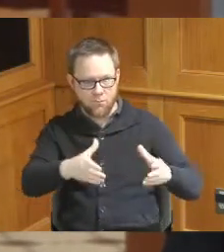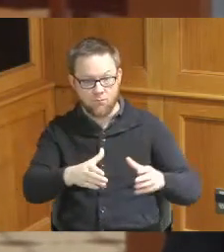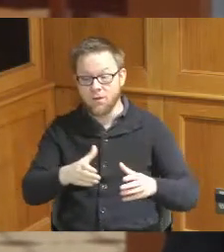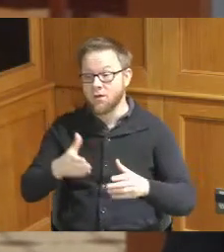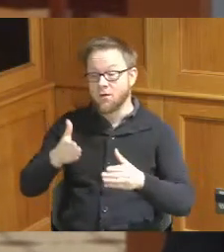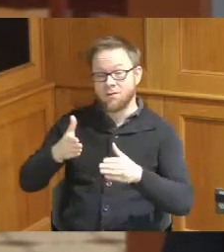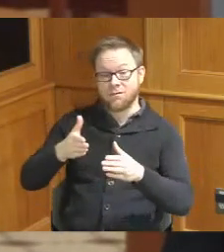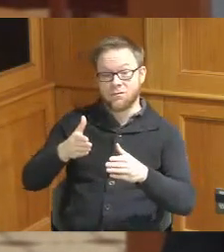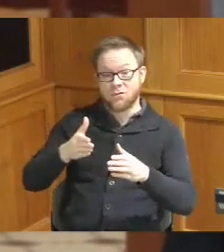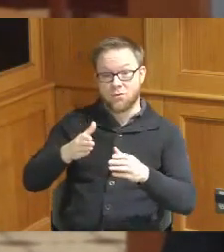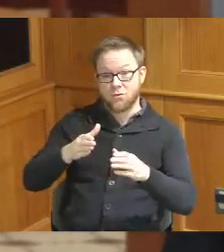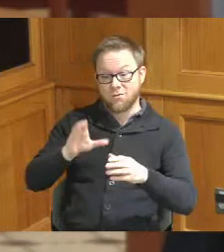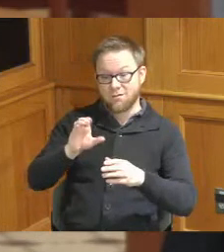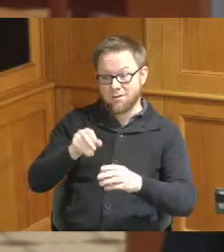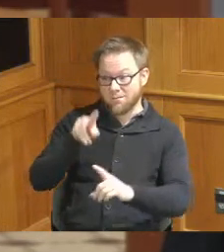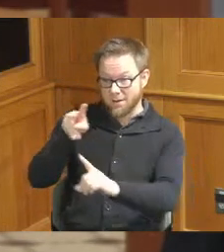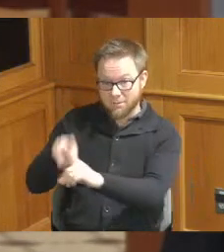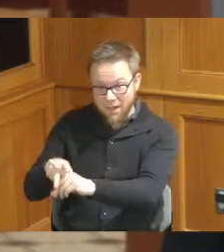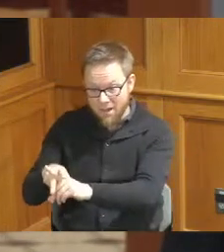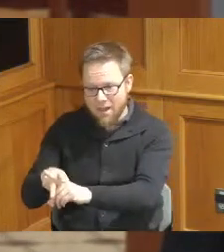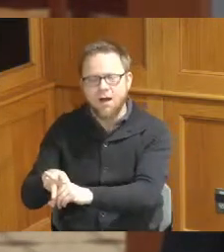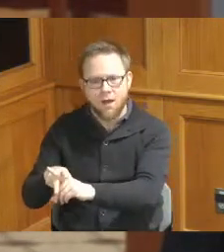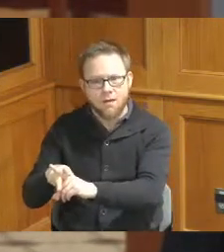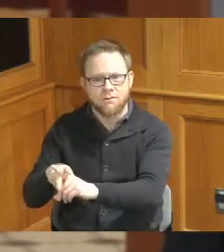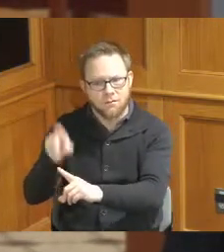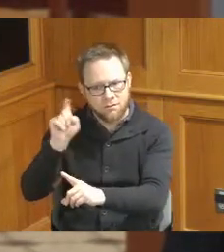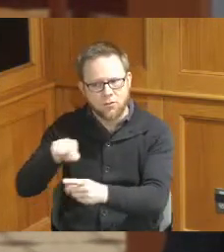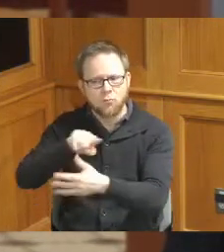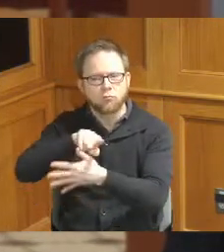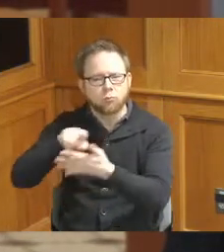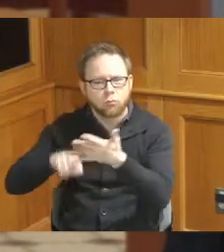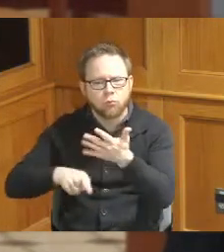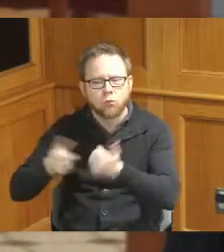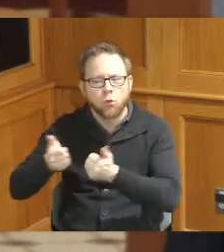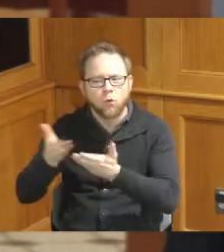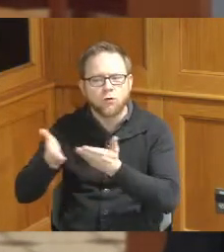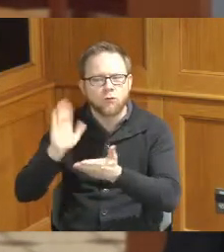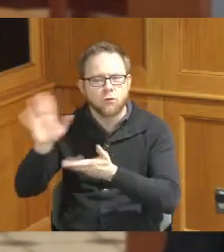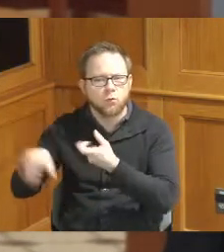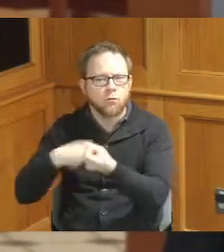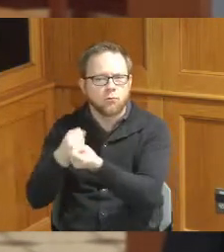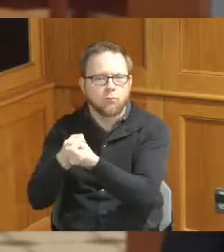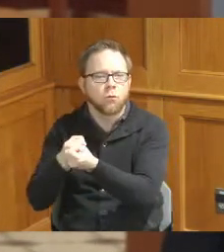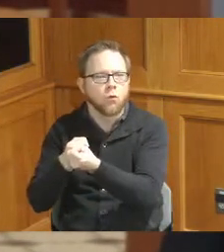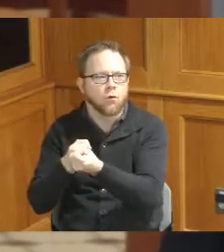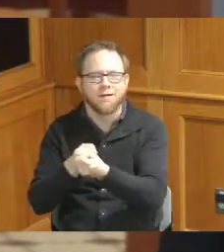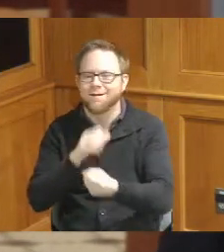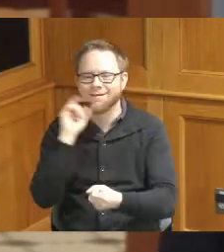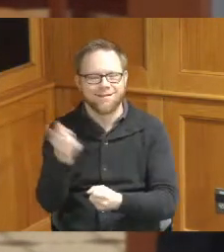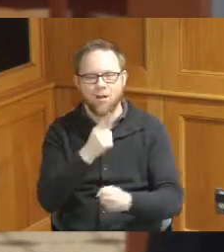to say and we will have these services so it won't be just housing units there will be supportive